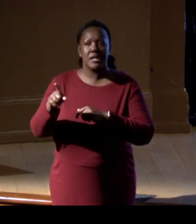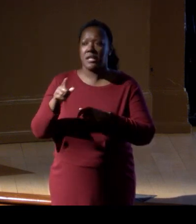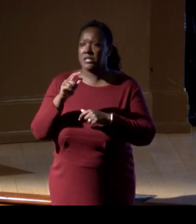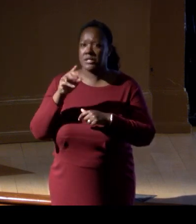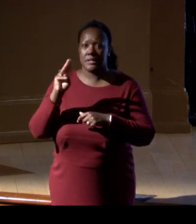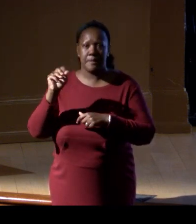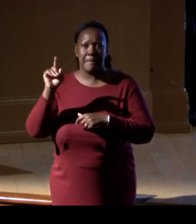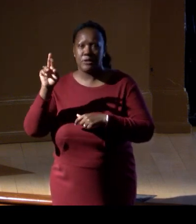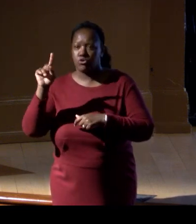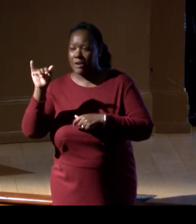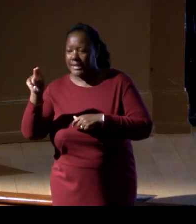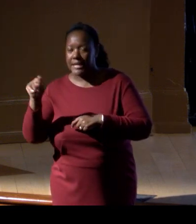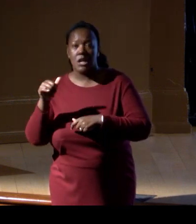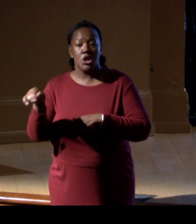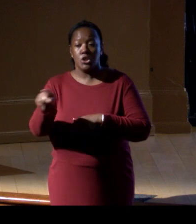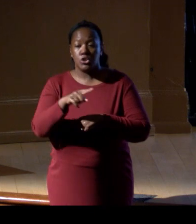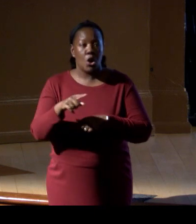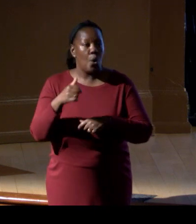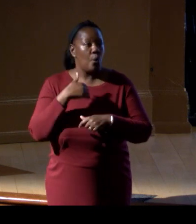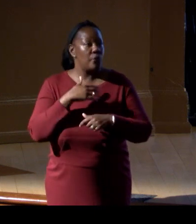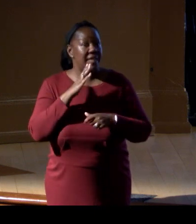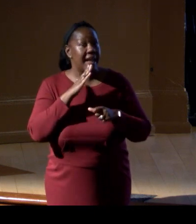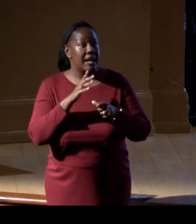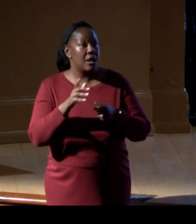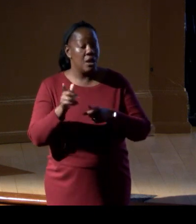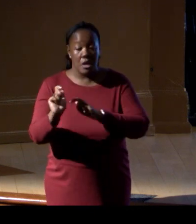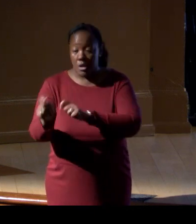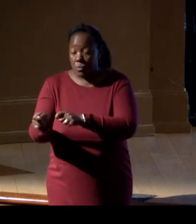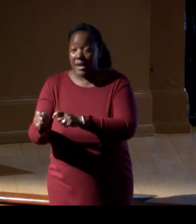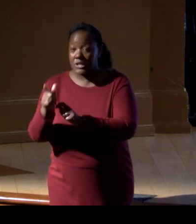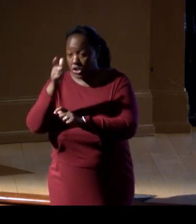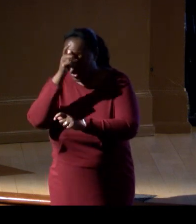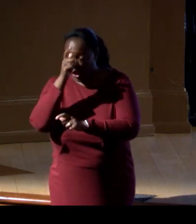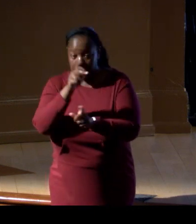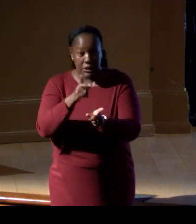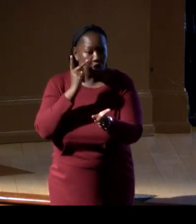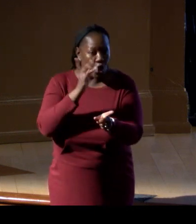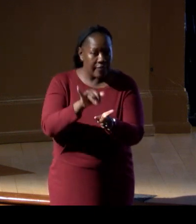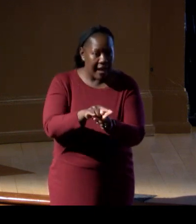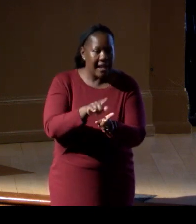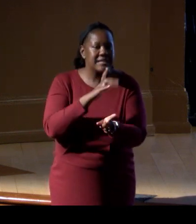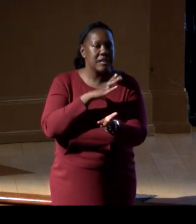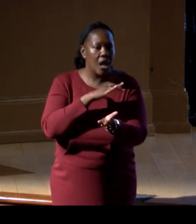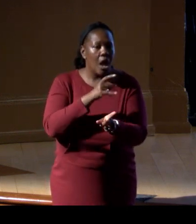So the fish, the president of the fishing co-op went to Turkey, saw that, and came back, and said, "Guys, we need to do this, too."